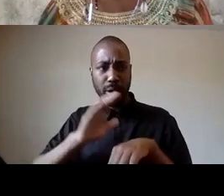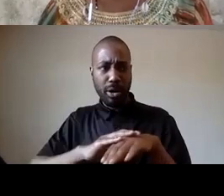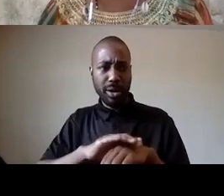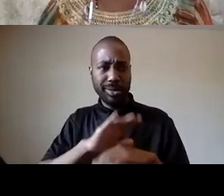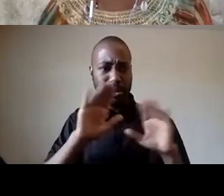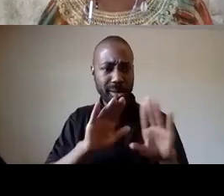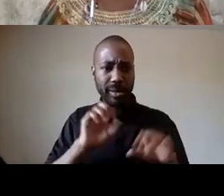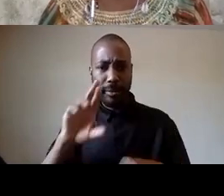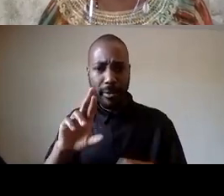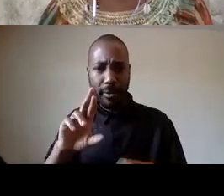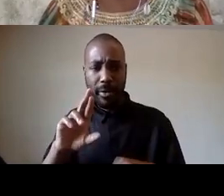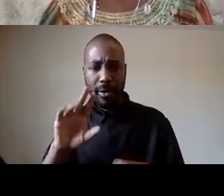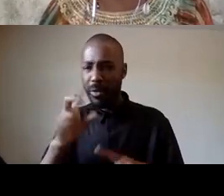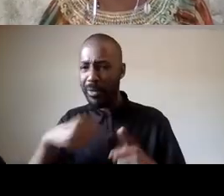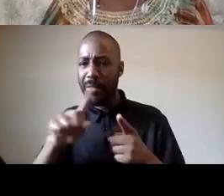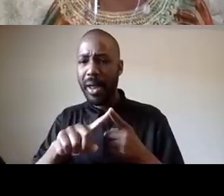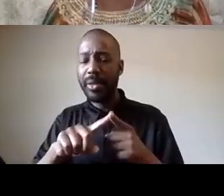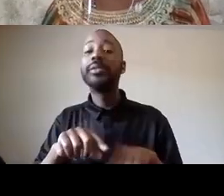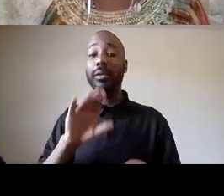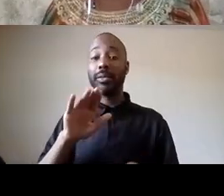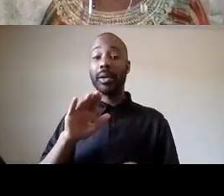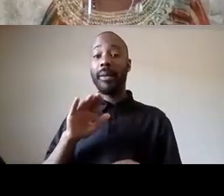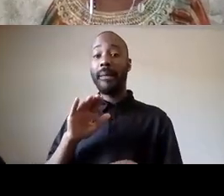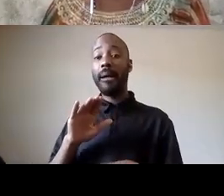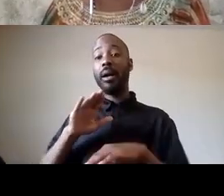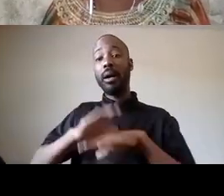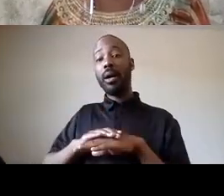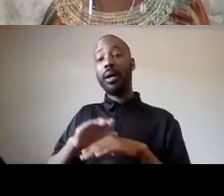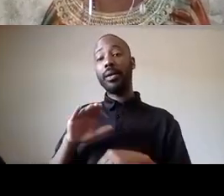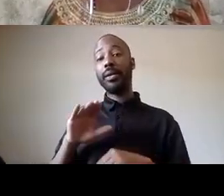um it is sunday so it's sunday the 14th and not the 15th